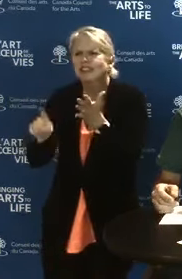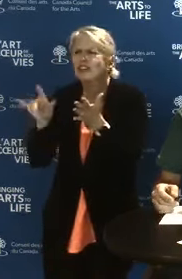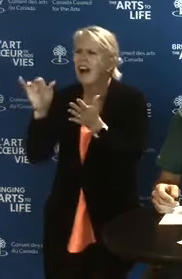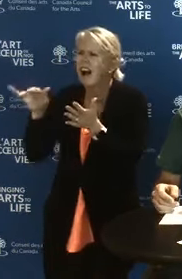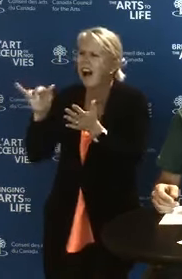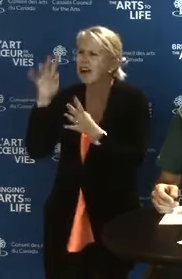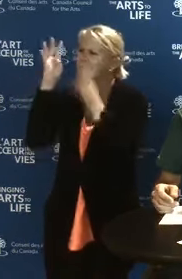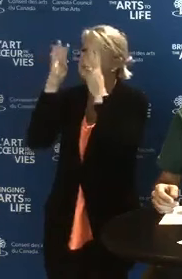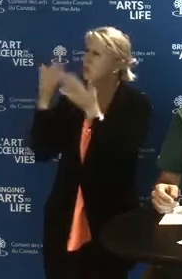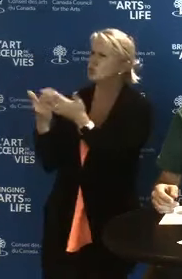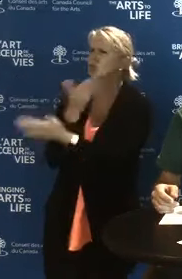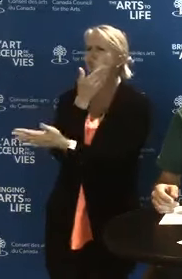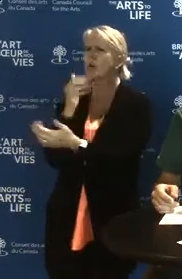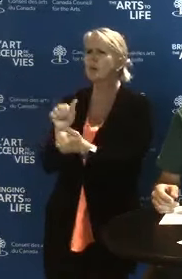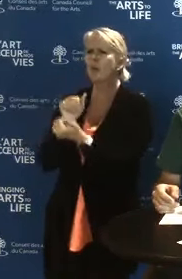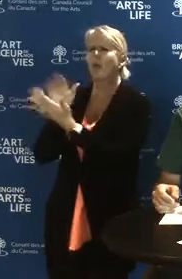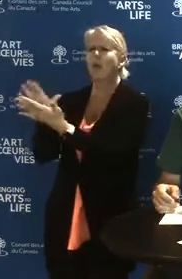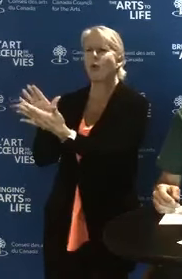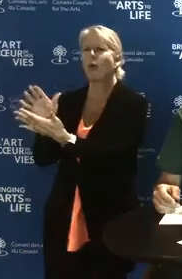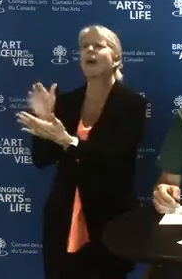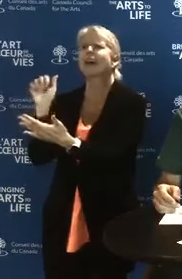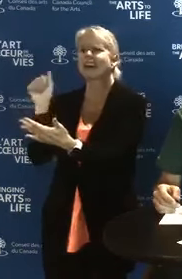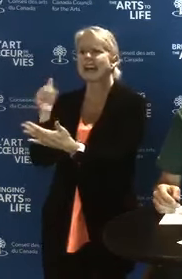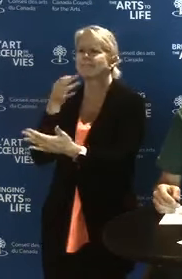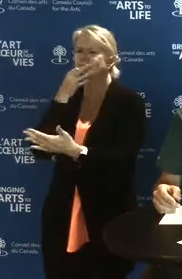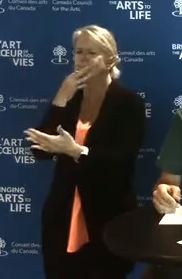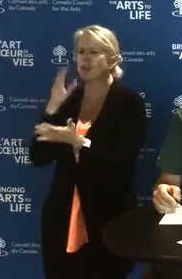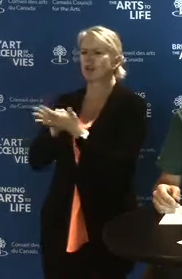that will help you gain that strategic knowledge about digital.